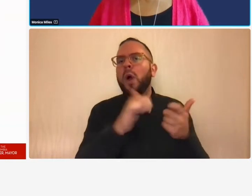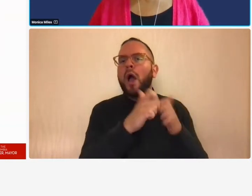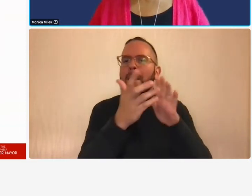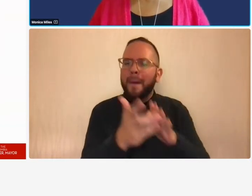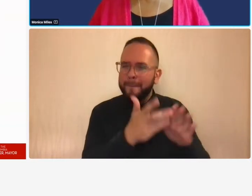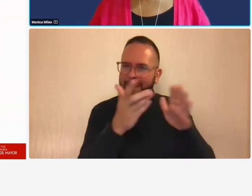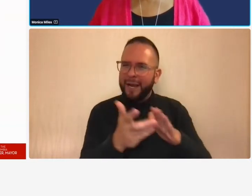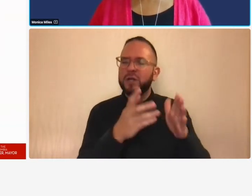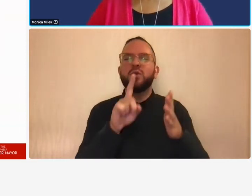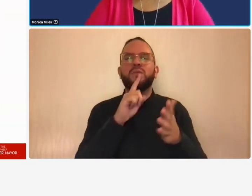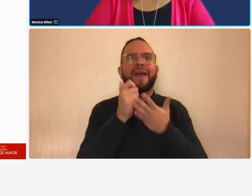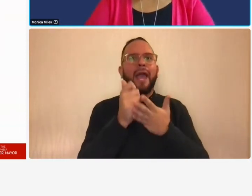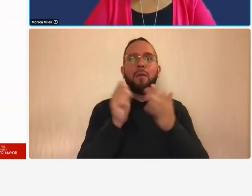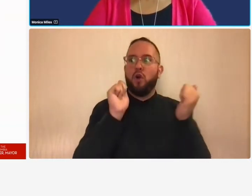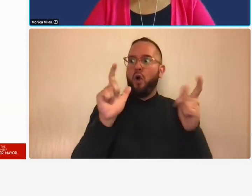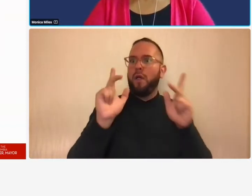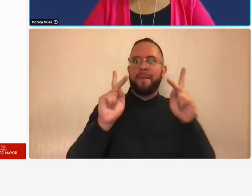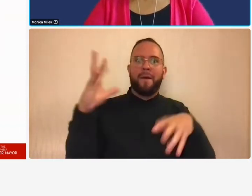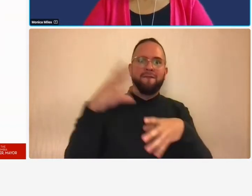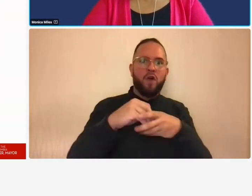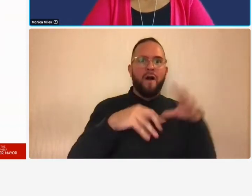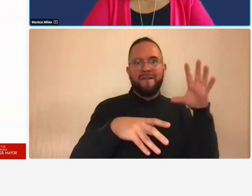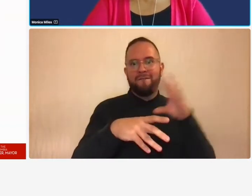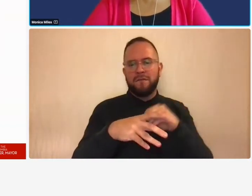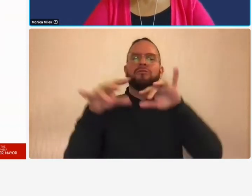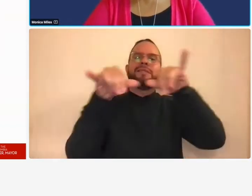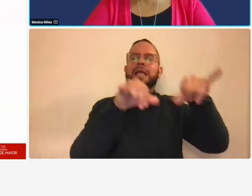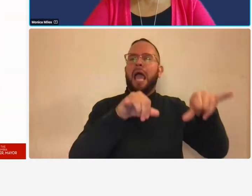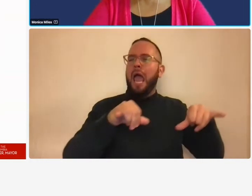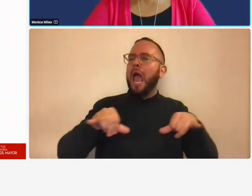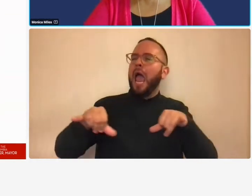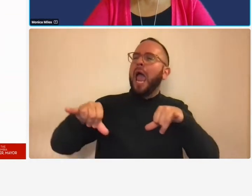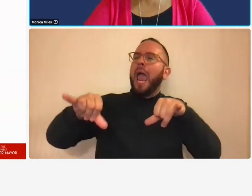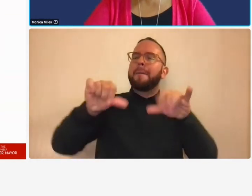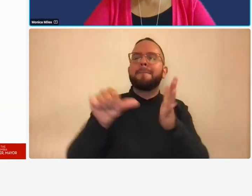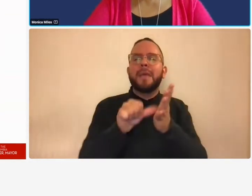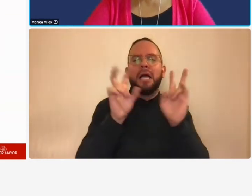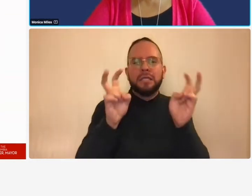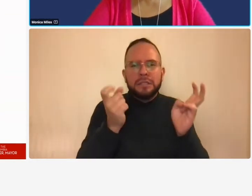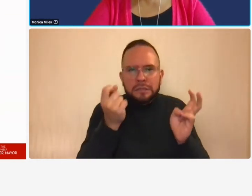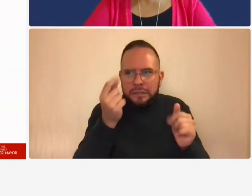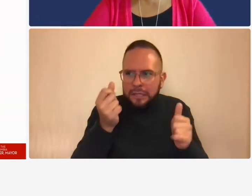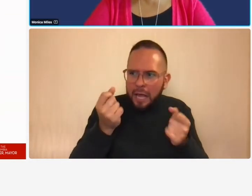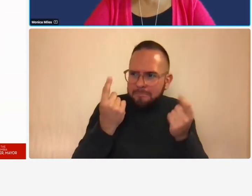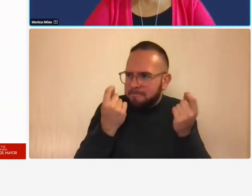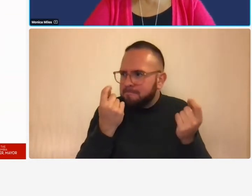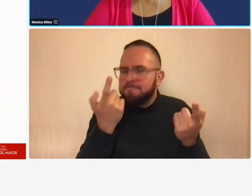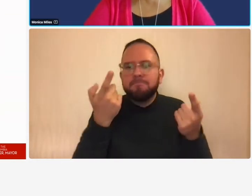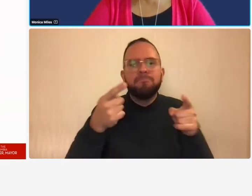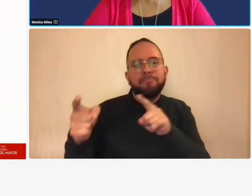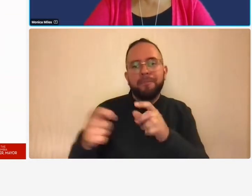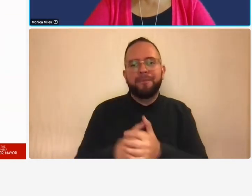same page okay so this does not discount the fact that a e firms are all unique each firm is unique